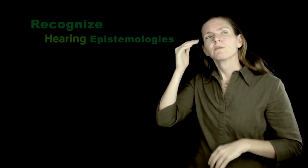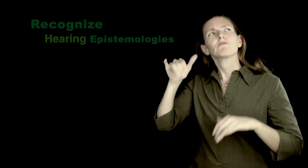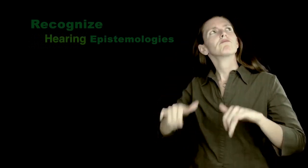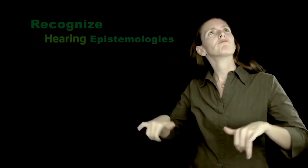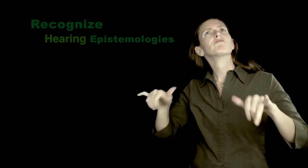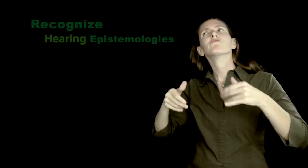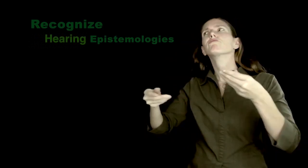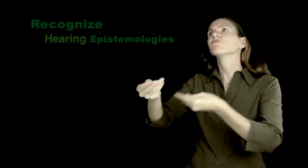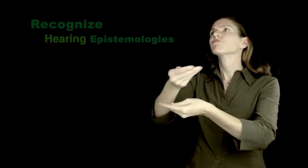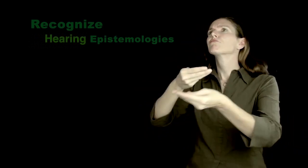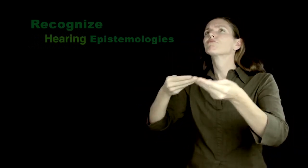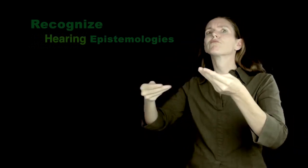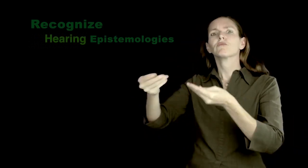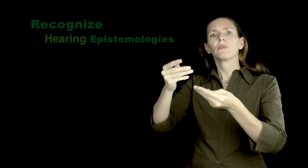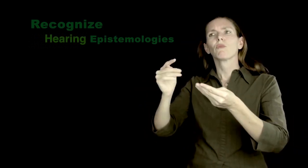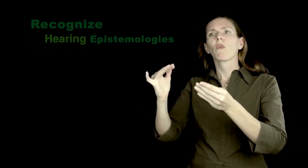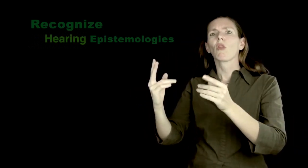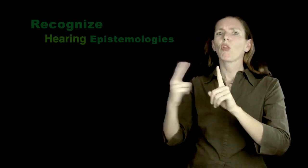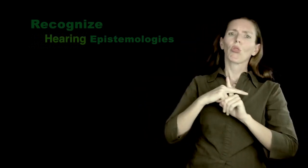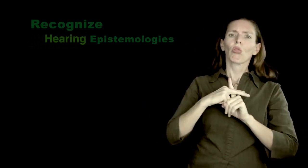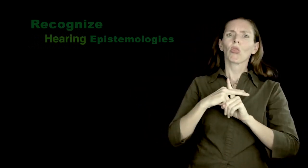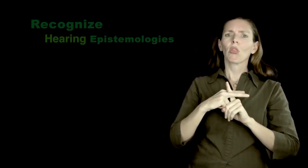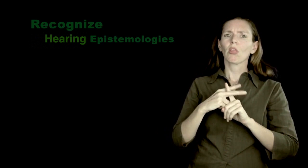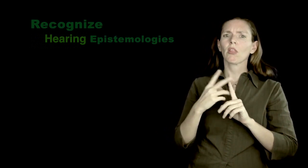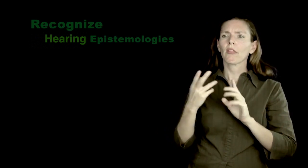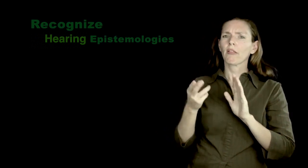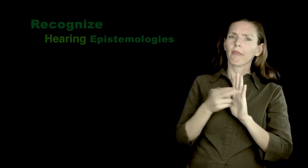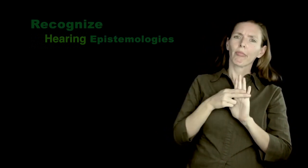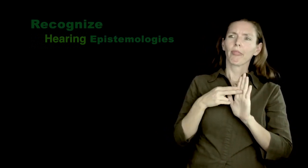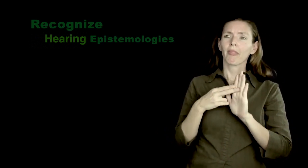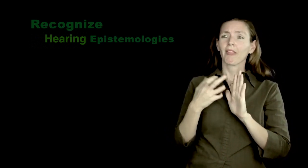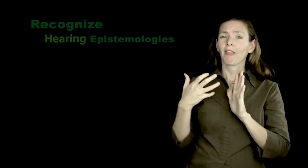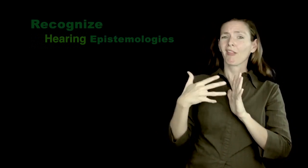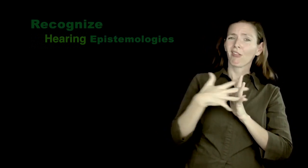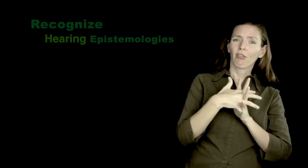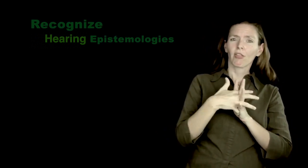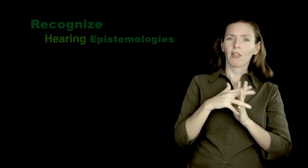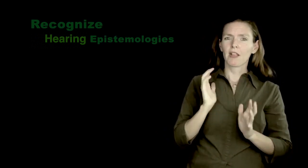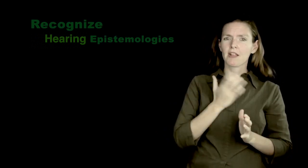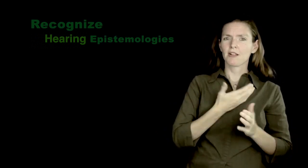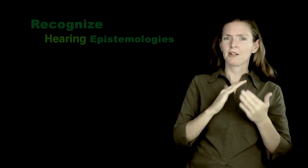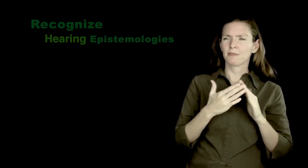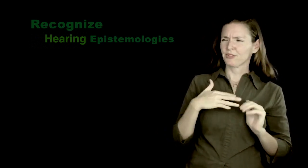Hearing epistemologies has been shared over many generations, and often has been forced upon us and our community.